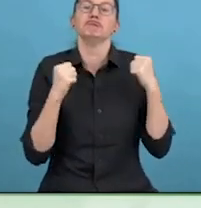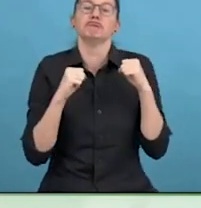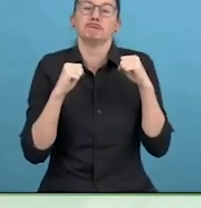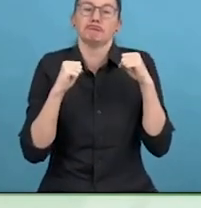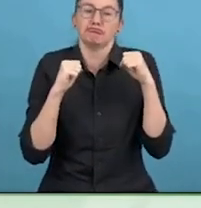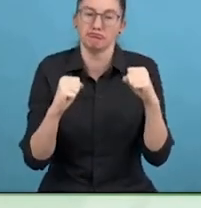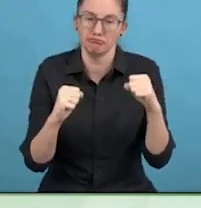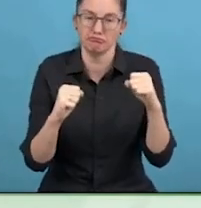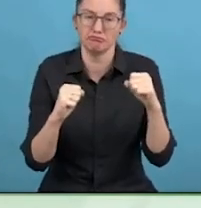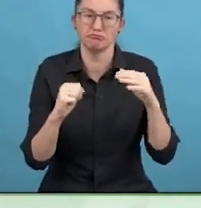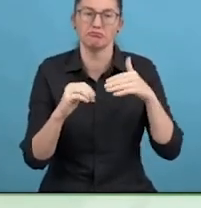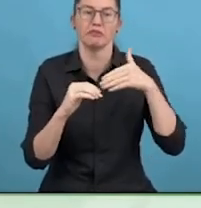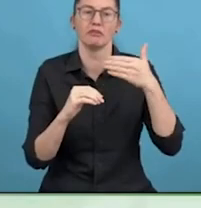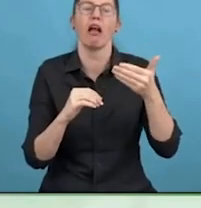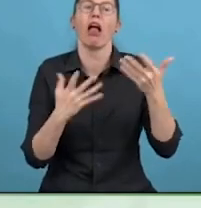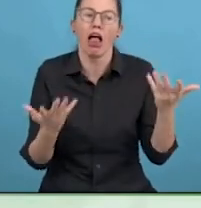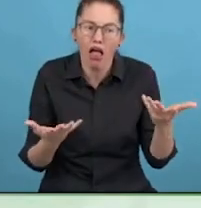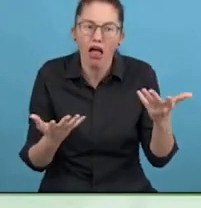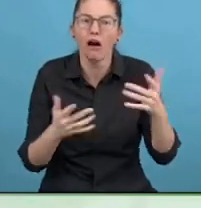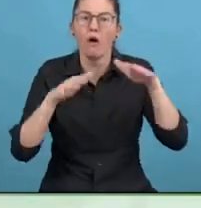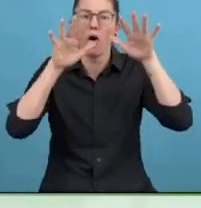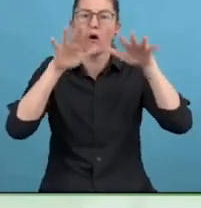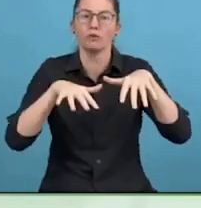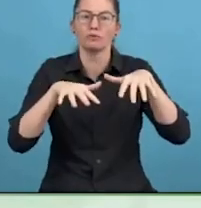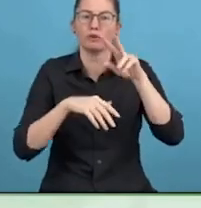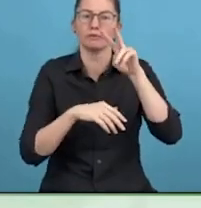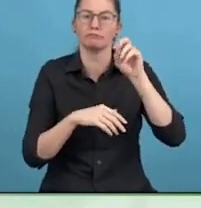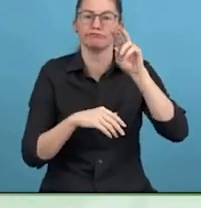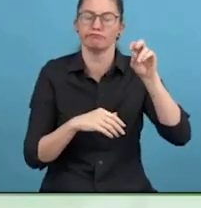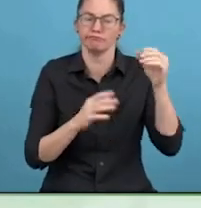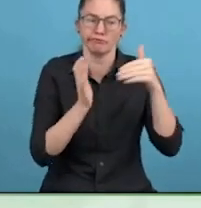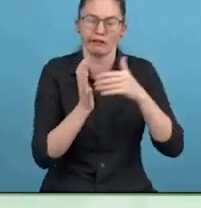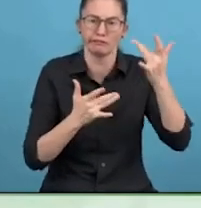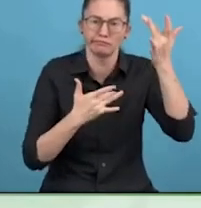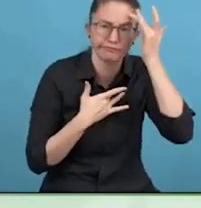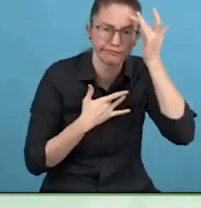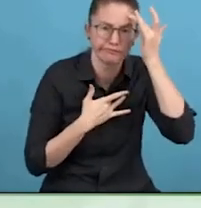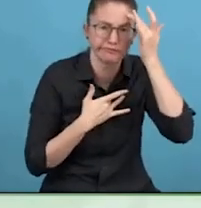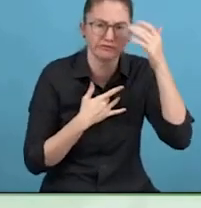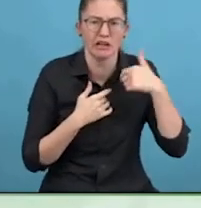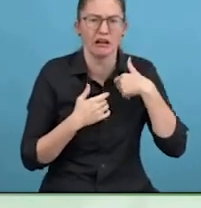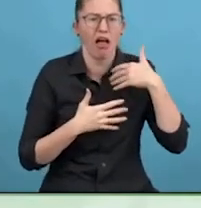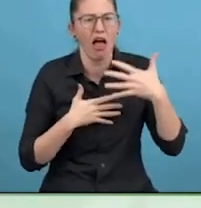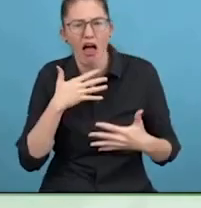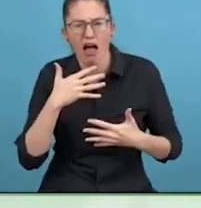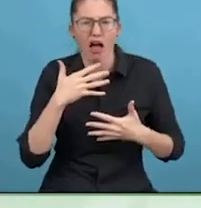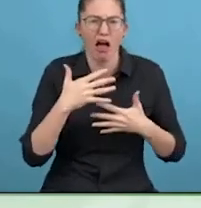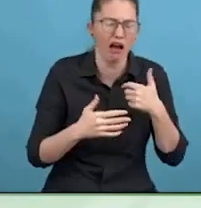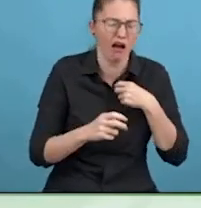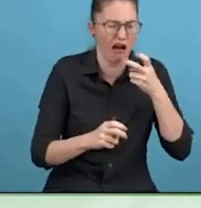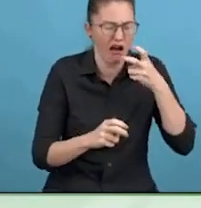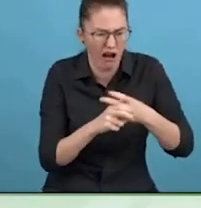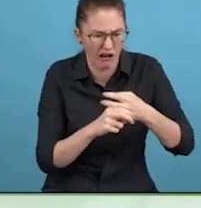I talk about the ability to be doing multitasking. I mean you listed the things that I do.